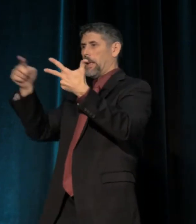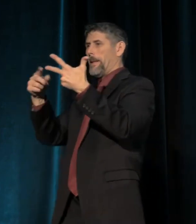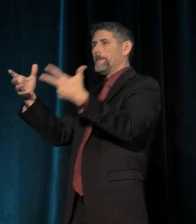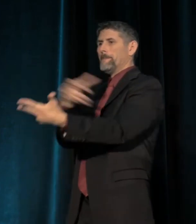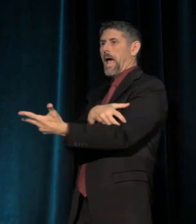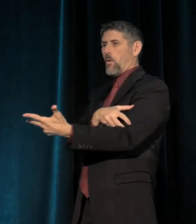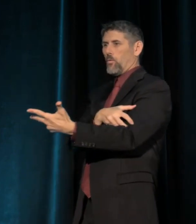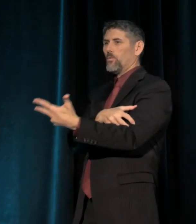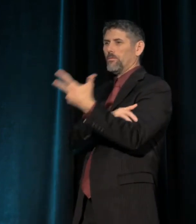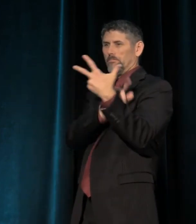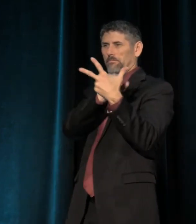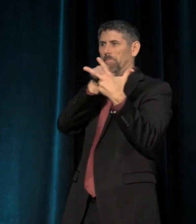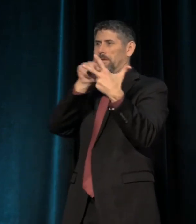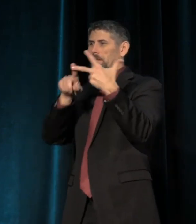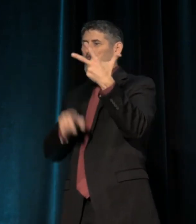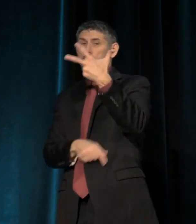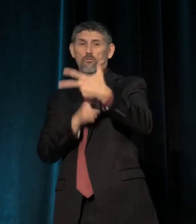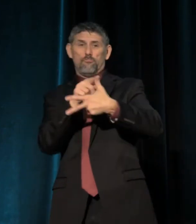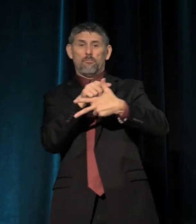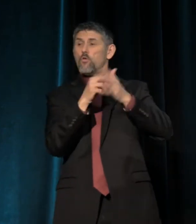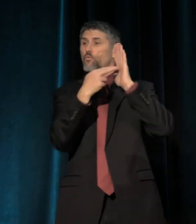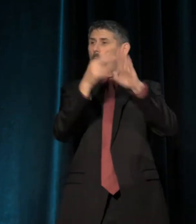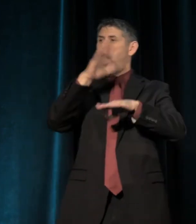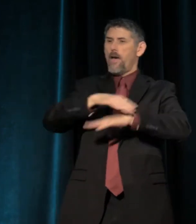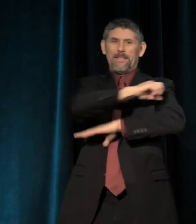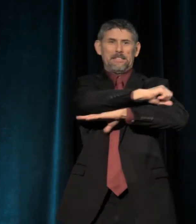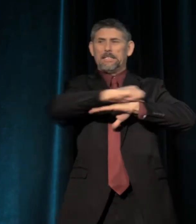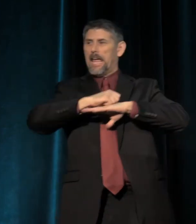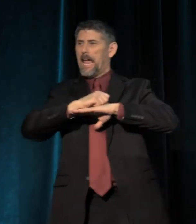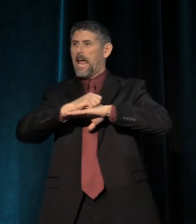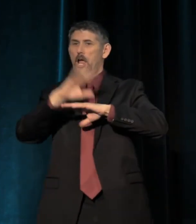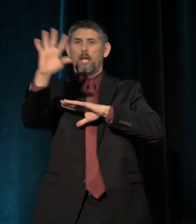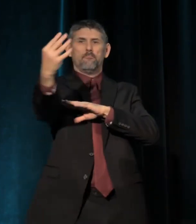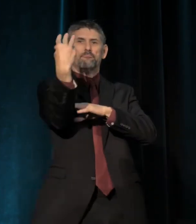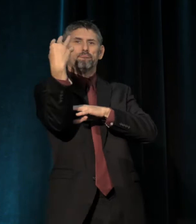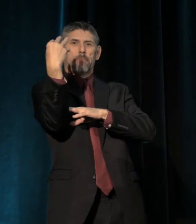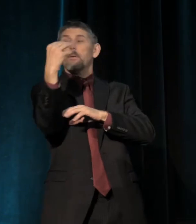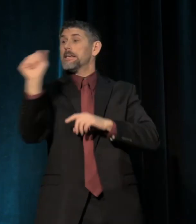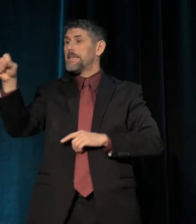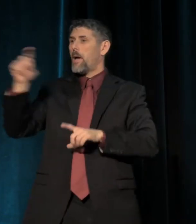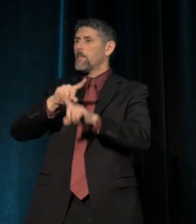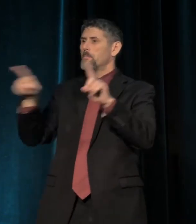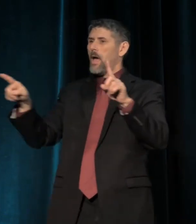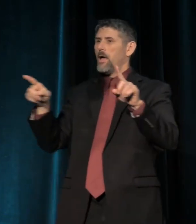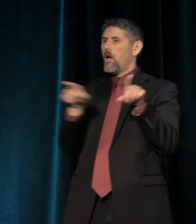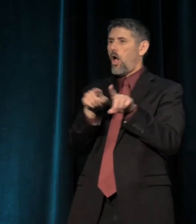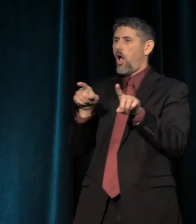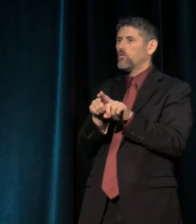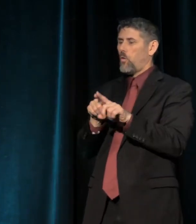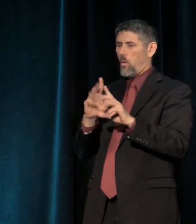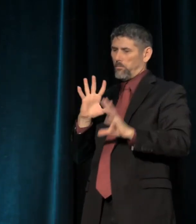Representation on the stage, and in front of the camera, yes, but also a seat at the table.